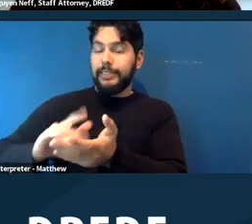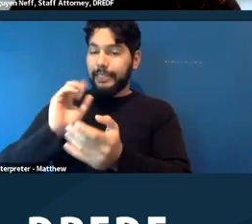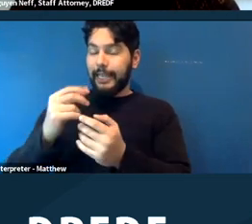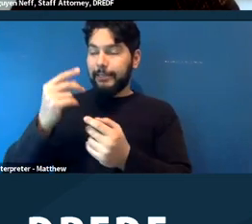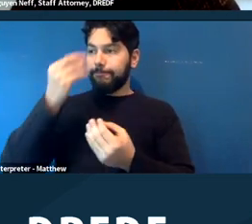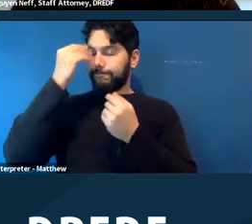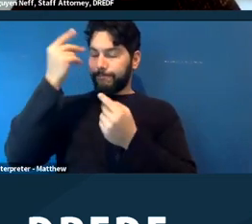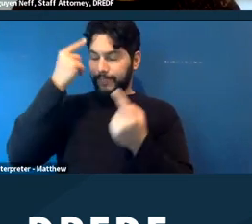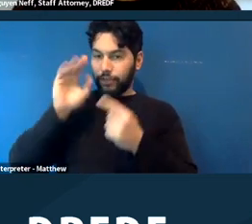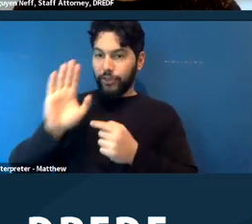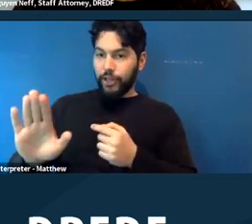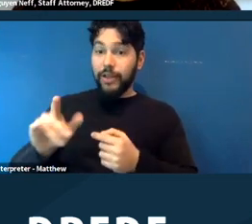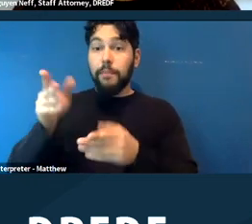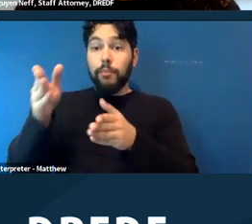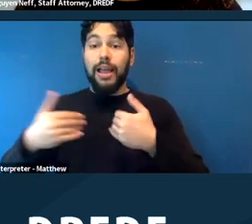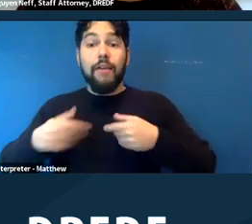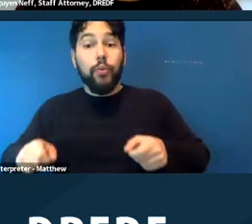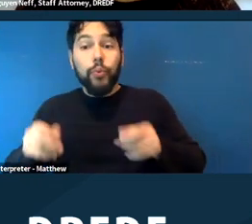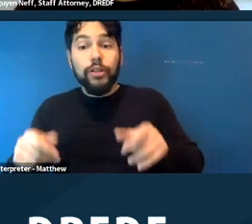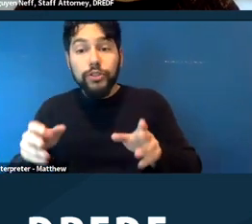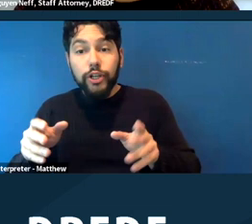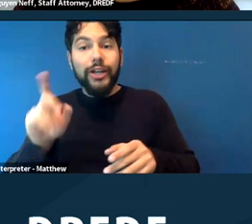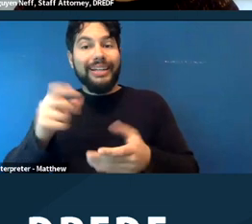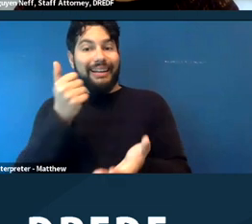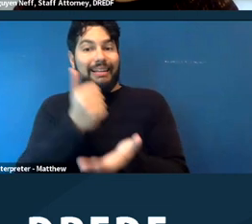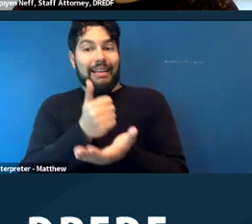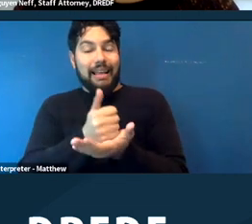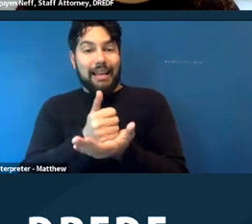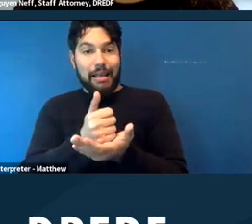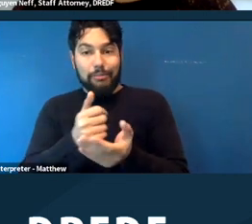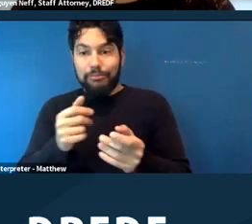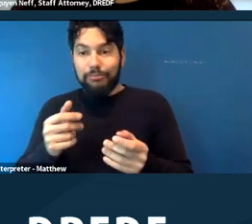a wheelchair, they might need assistance in moving that. Unfortunately there have been